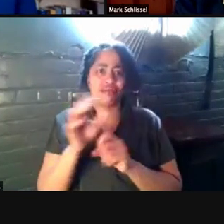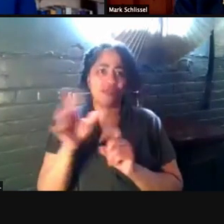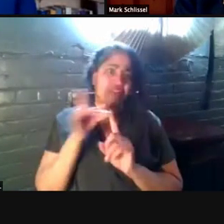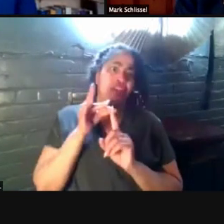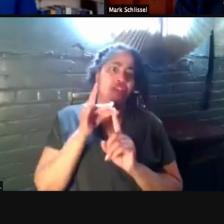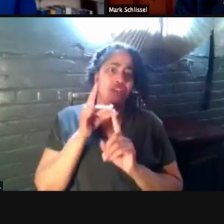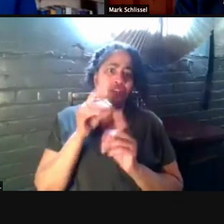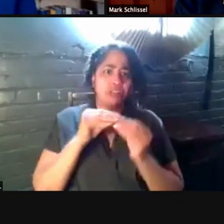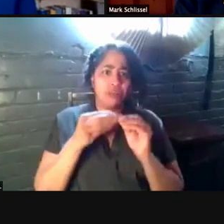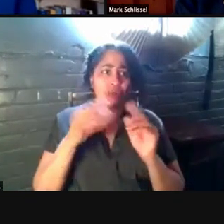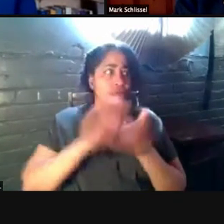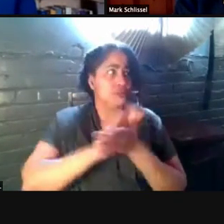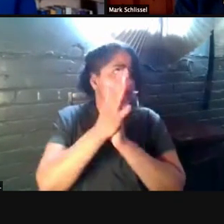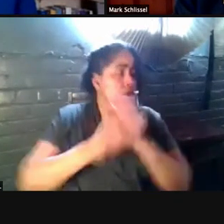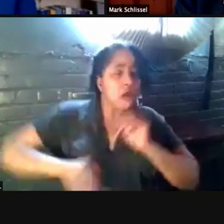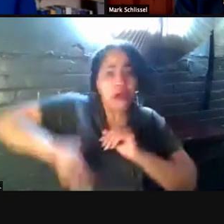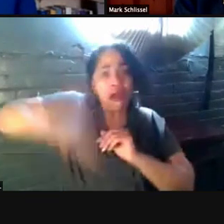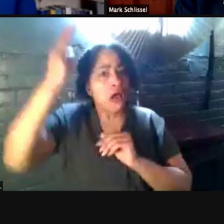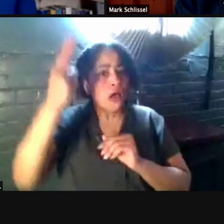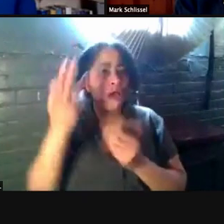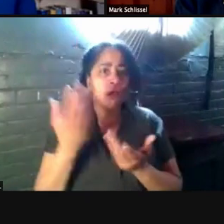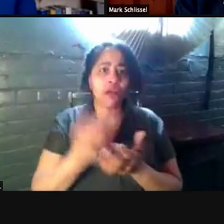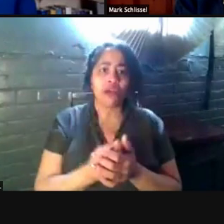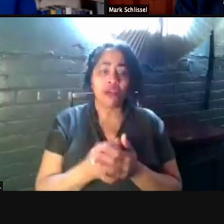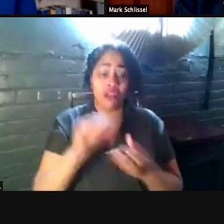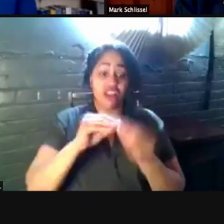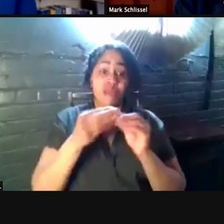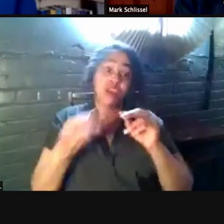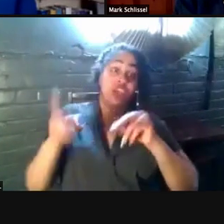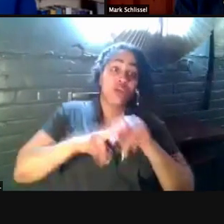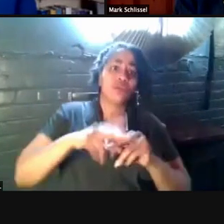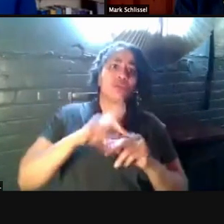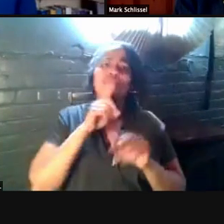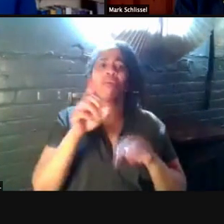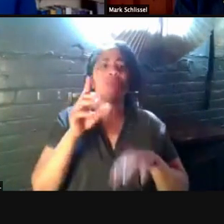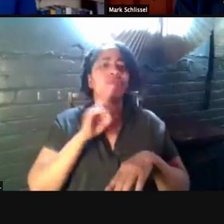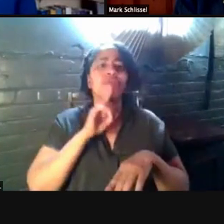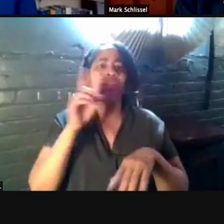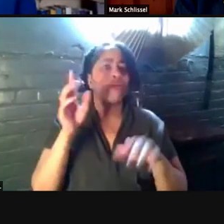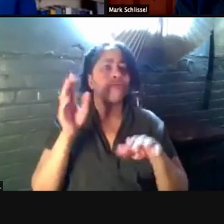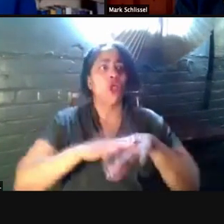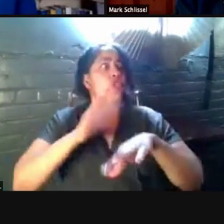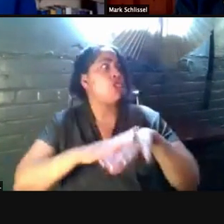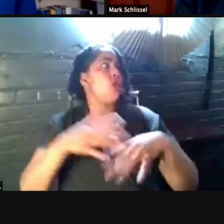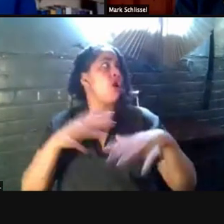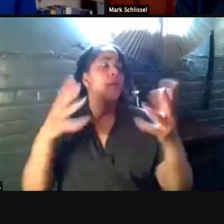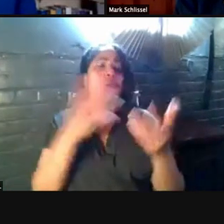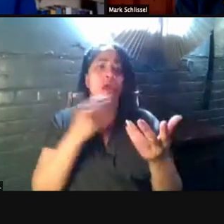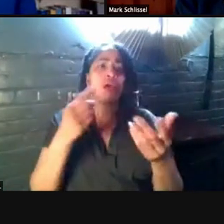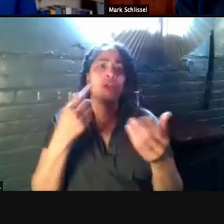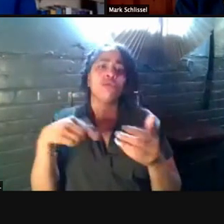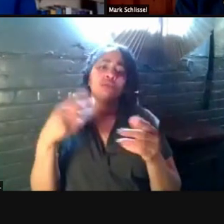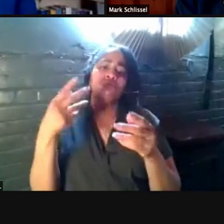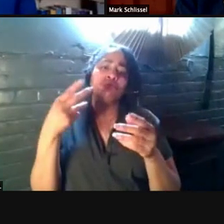And the rate of increase is what is alarming and Emily Martin who often joins us talks about that slope.